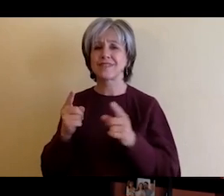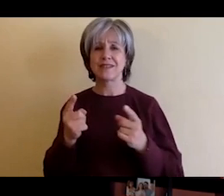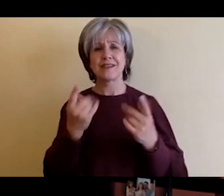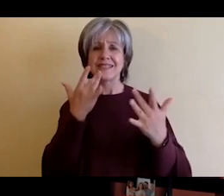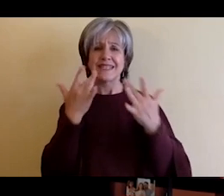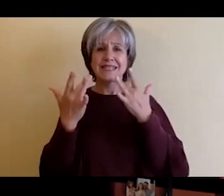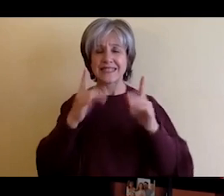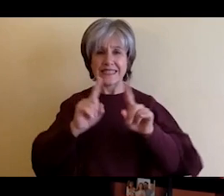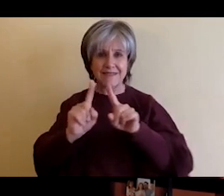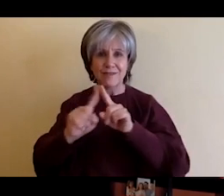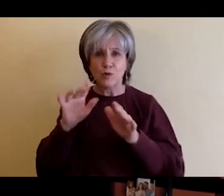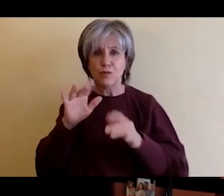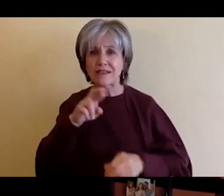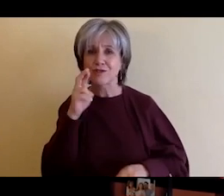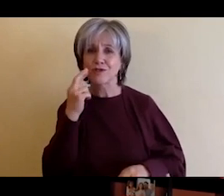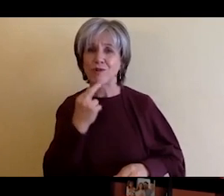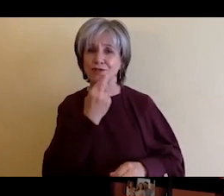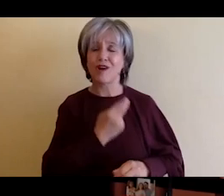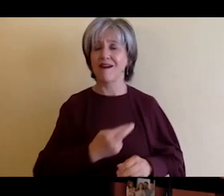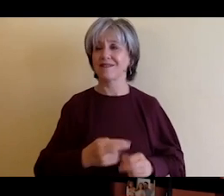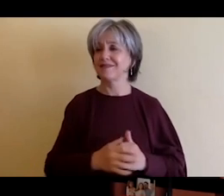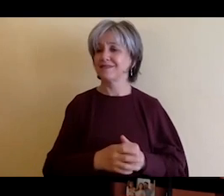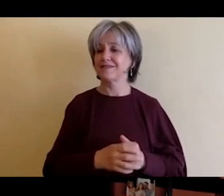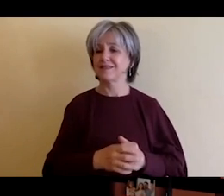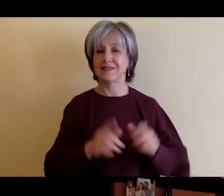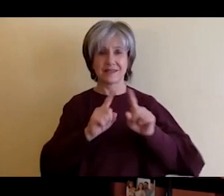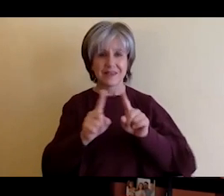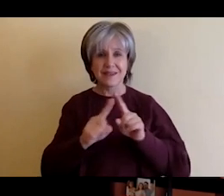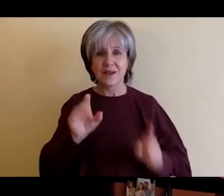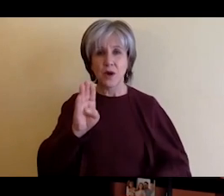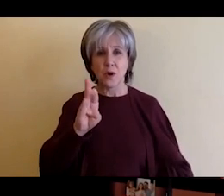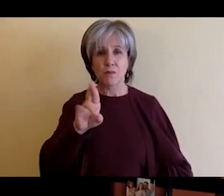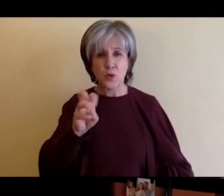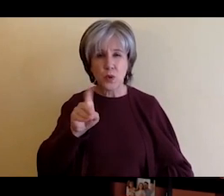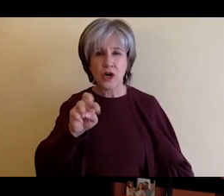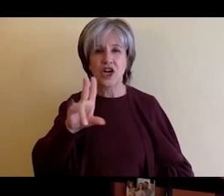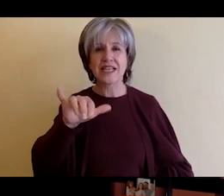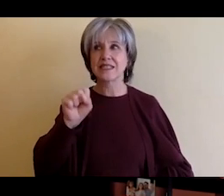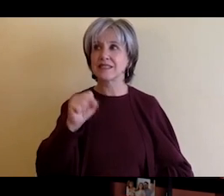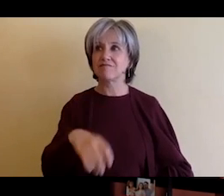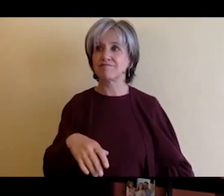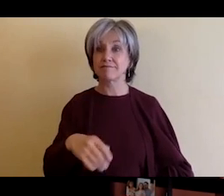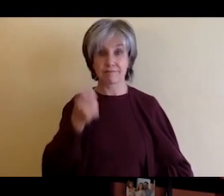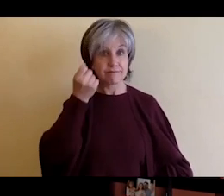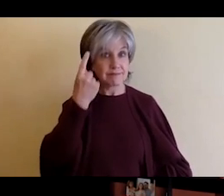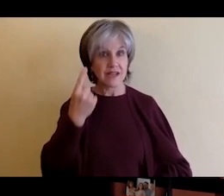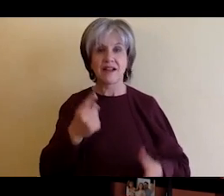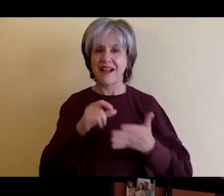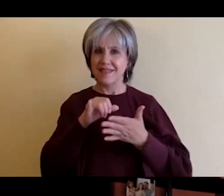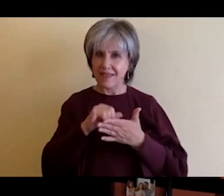things kind of like are are things that for me were important in uh moving to this area and enjoying you know finding that balance